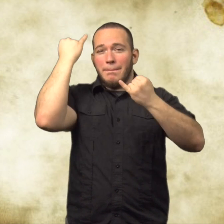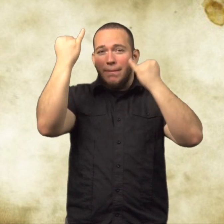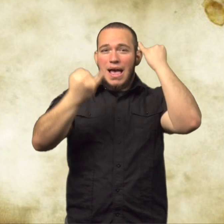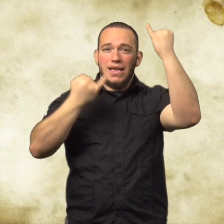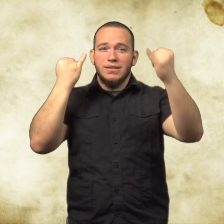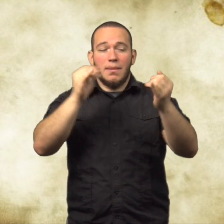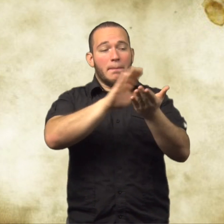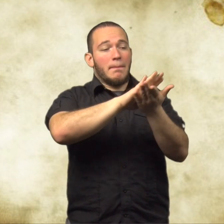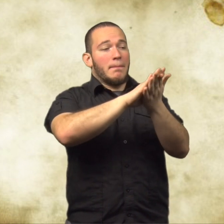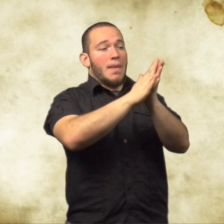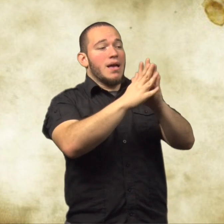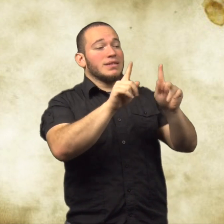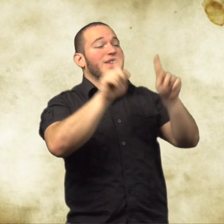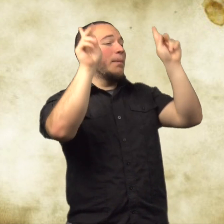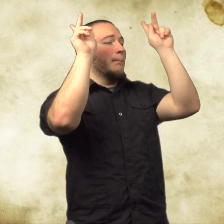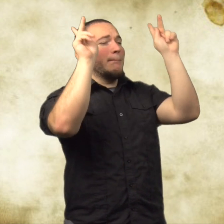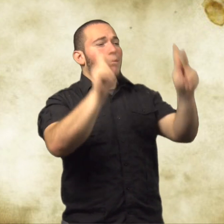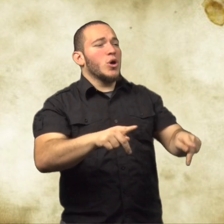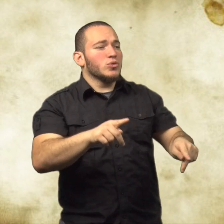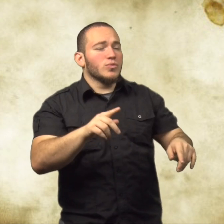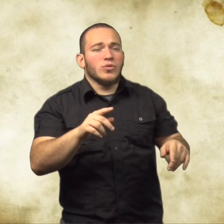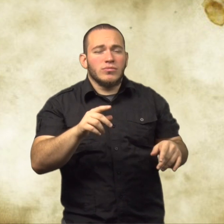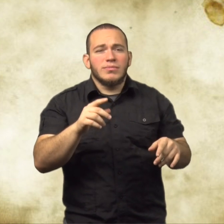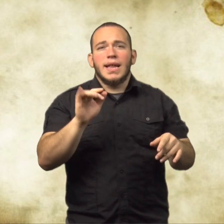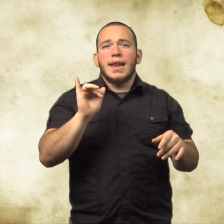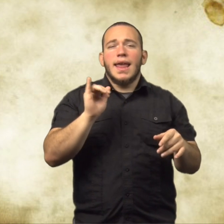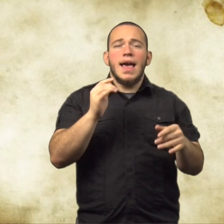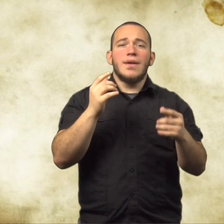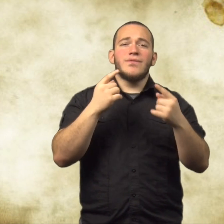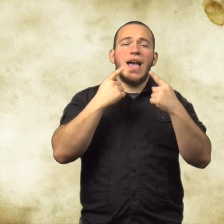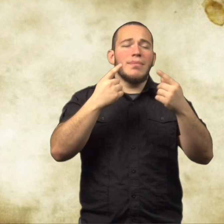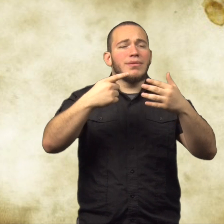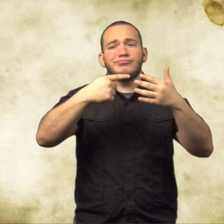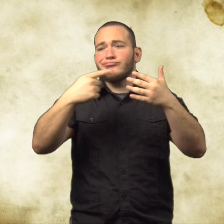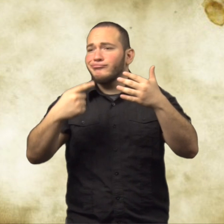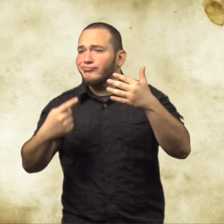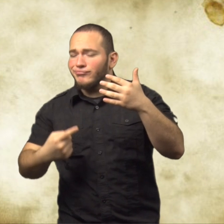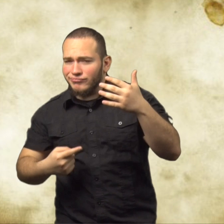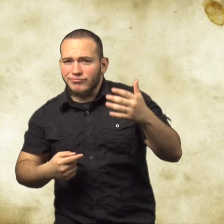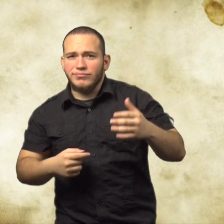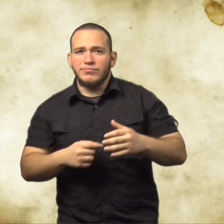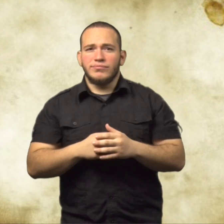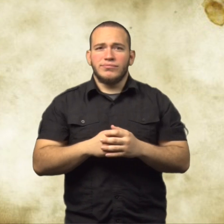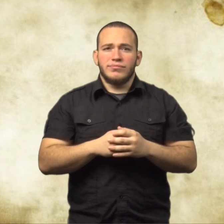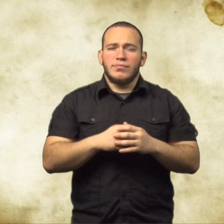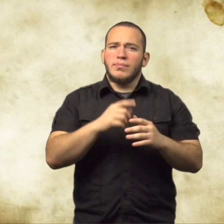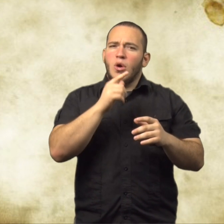Do you sometimes imagine yourself as a different person? Like a famous person?